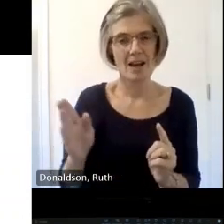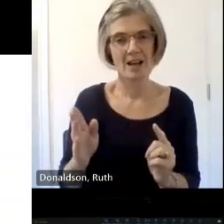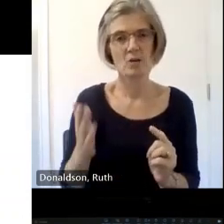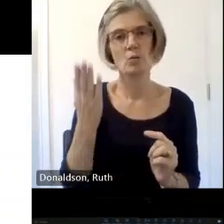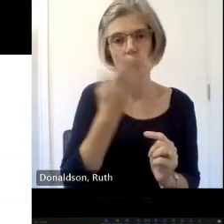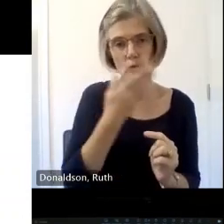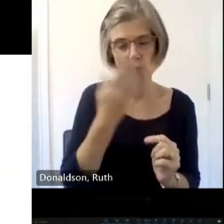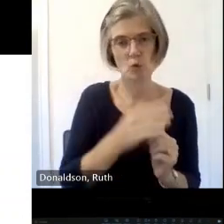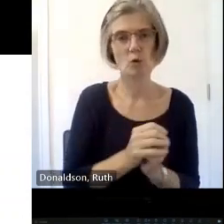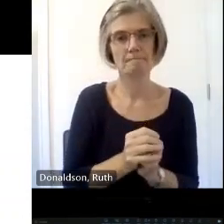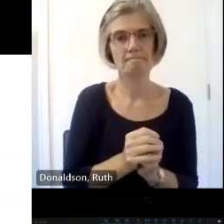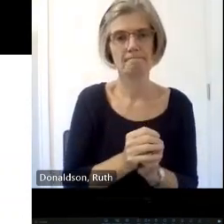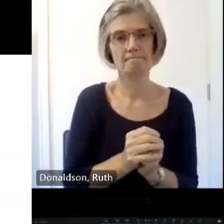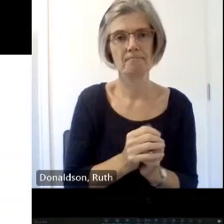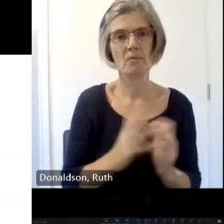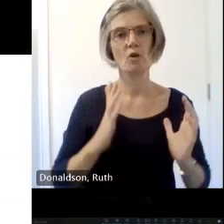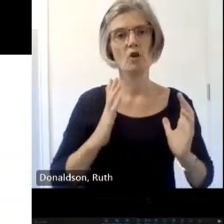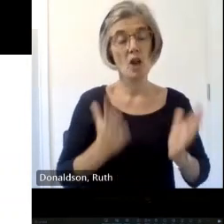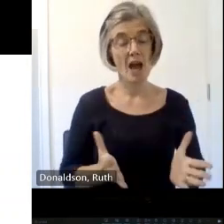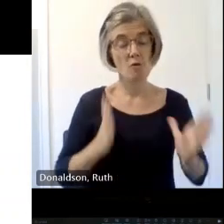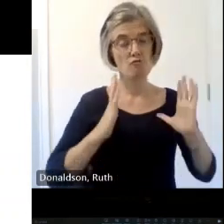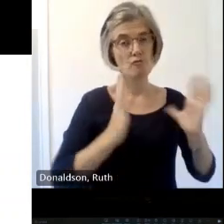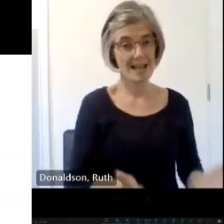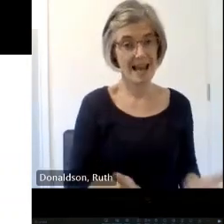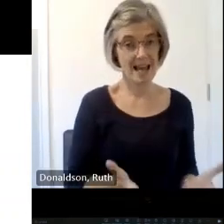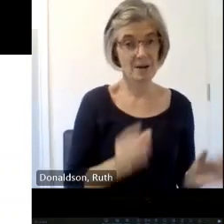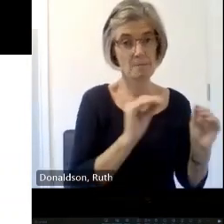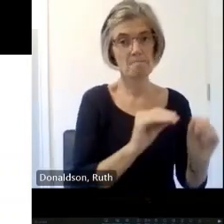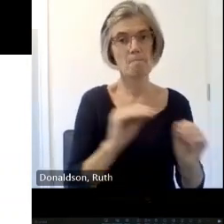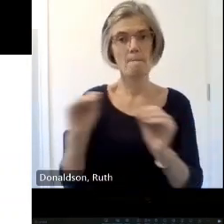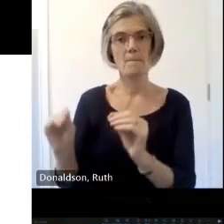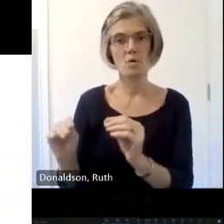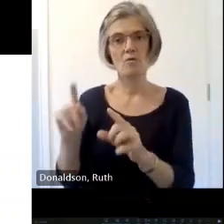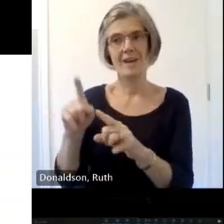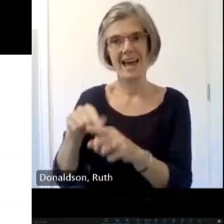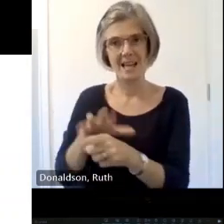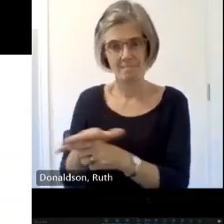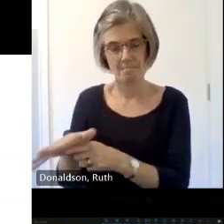her husband she used her skills widely in the voluntary sector she won a National Trust for